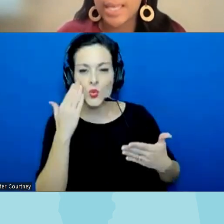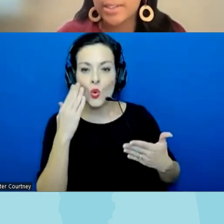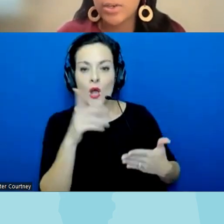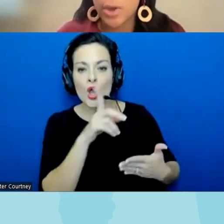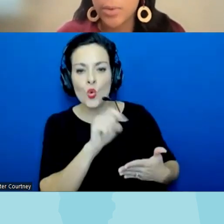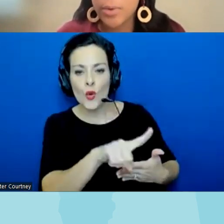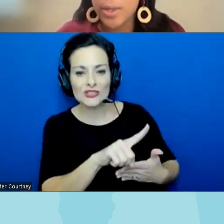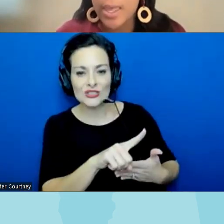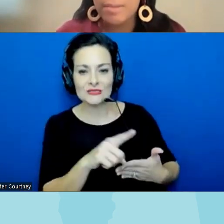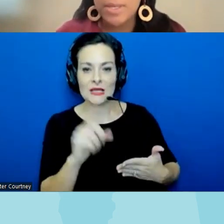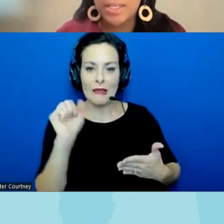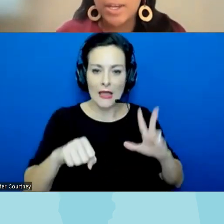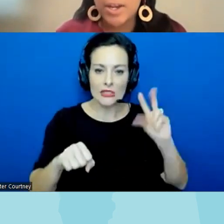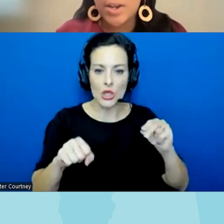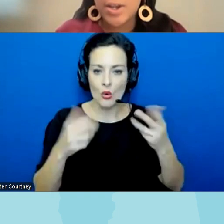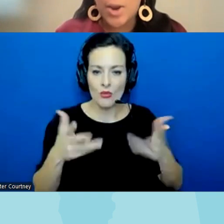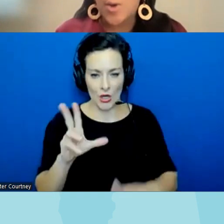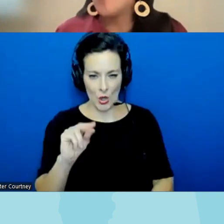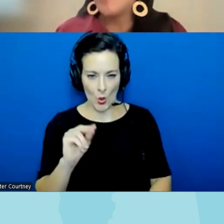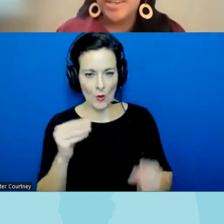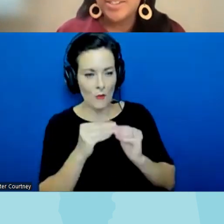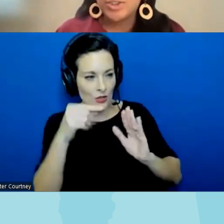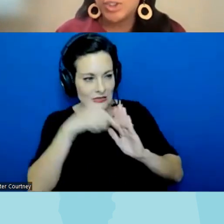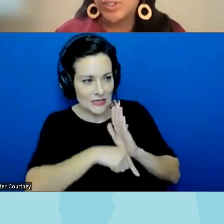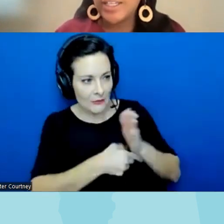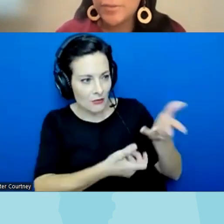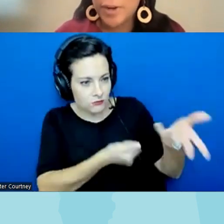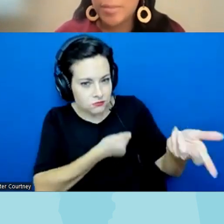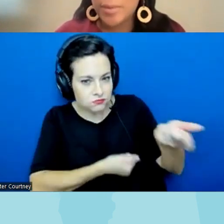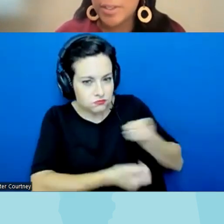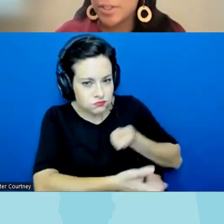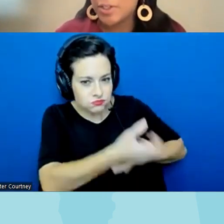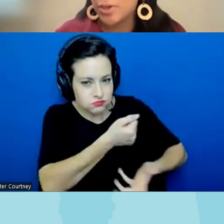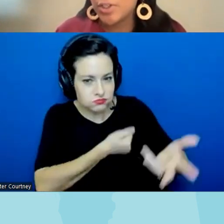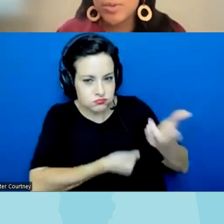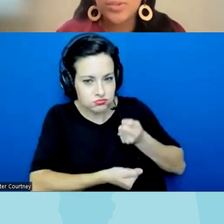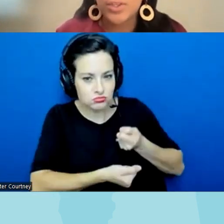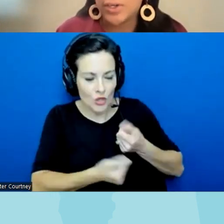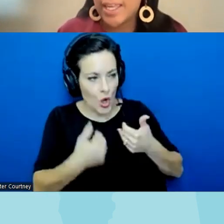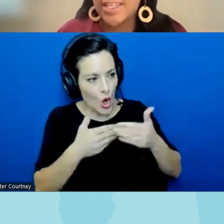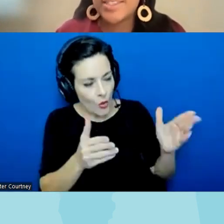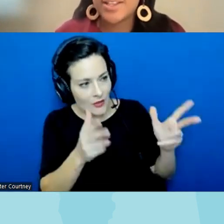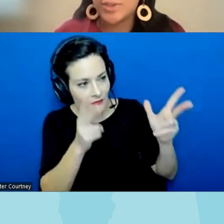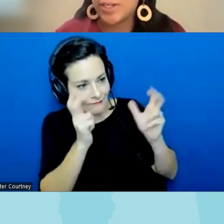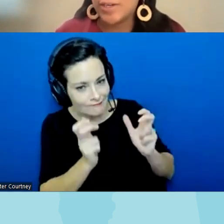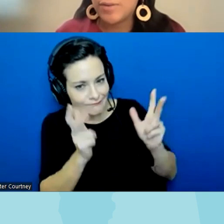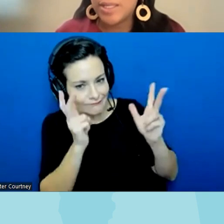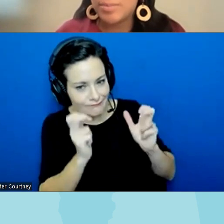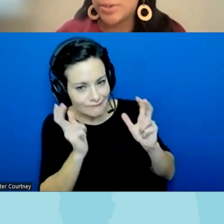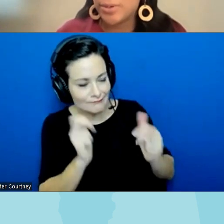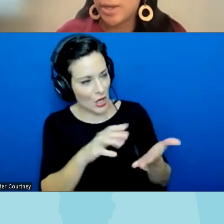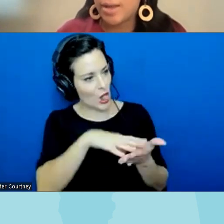yes and a no and being open to learning from your youth your kids learning from people um